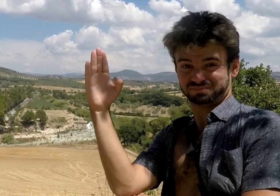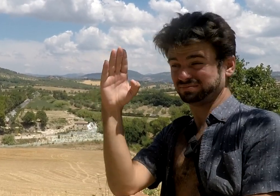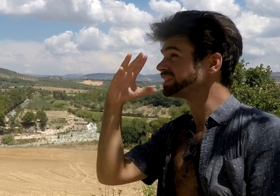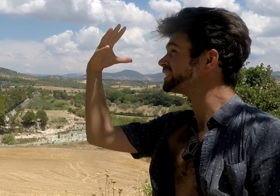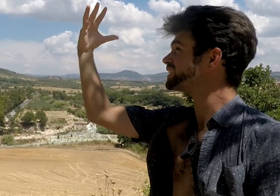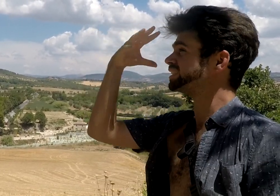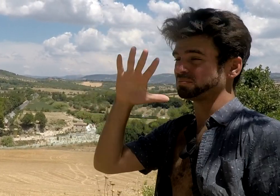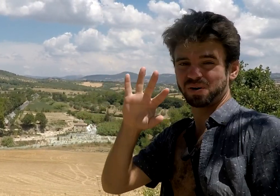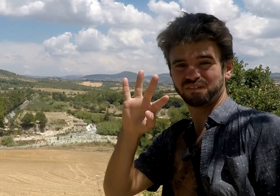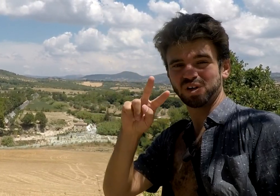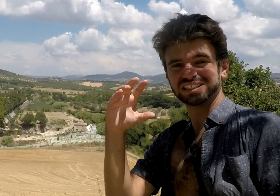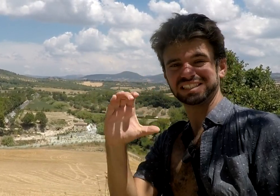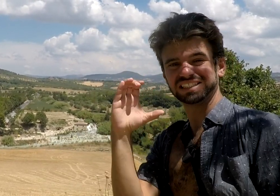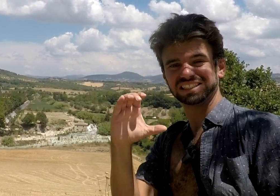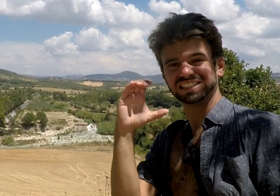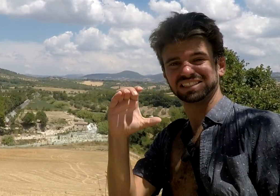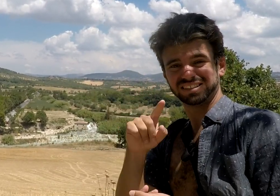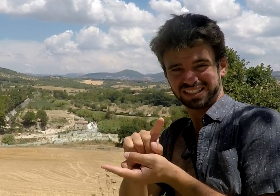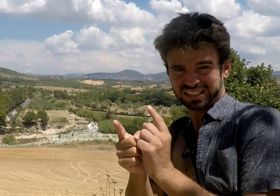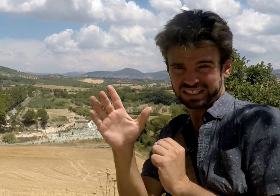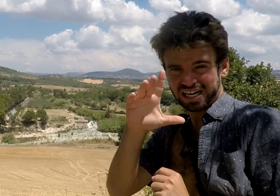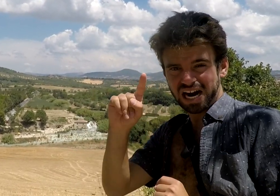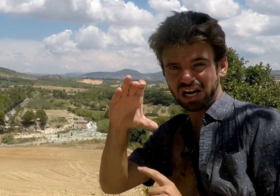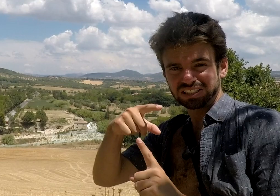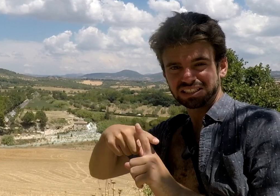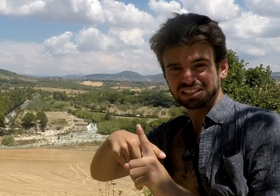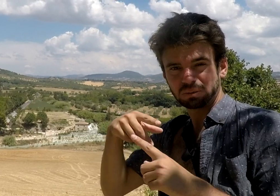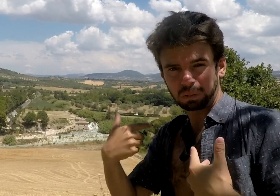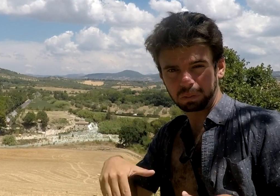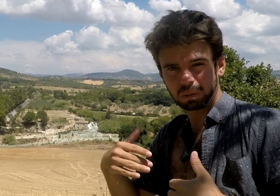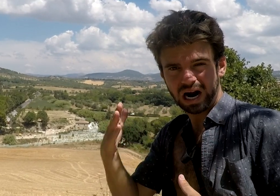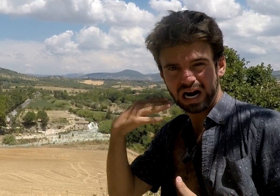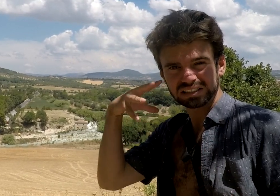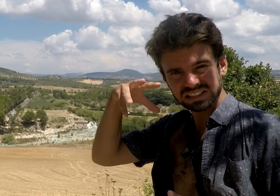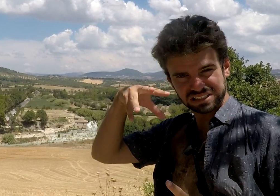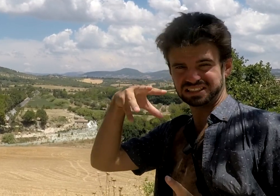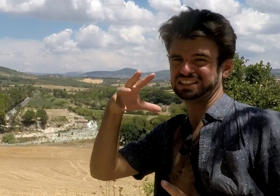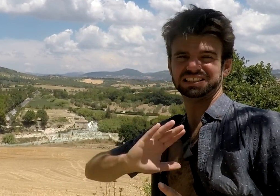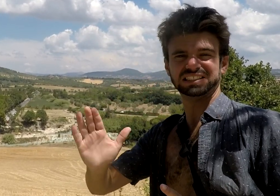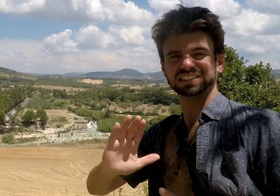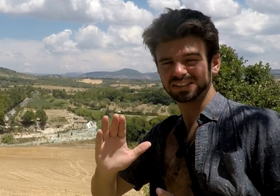In the current time, it is around noon. It's 42 C (100s F). That's very hot.